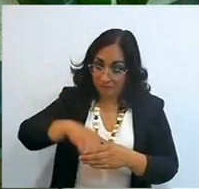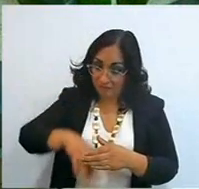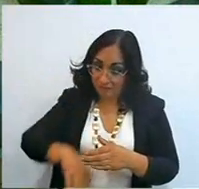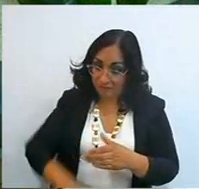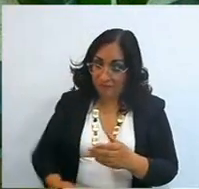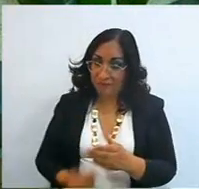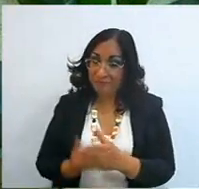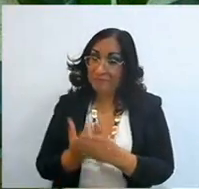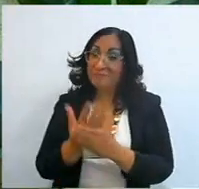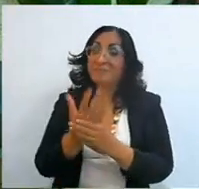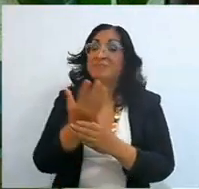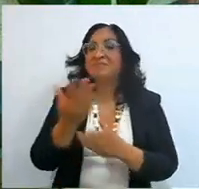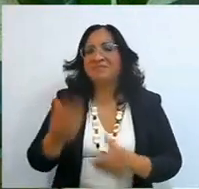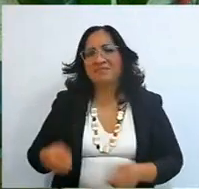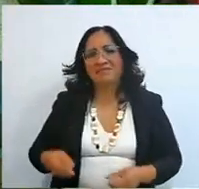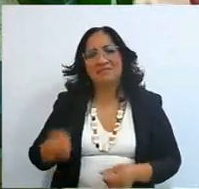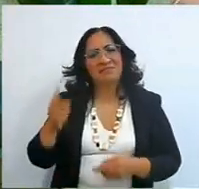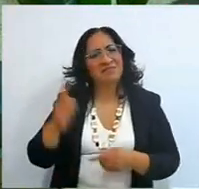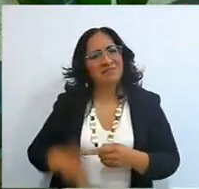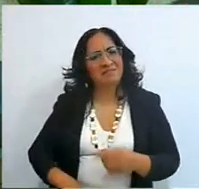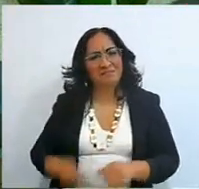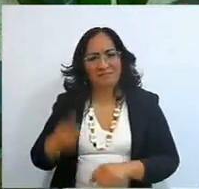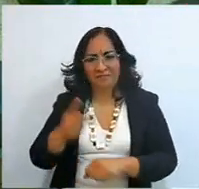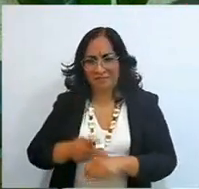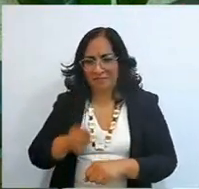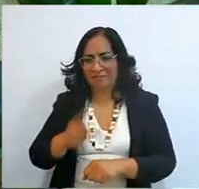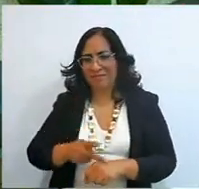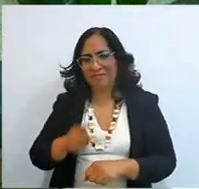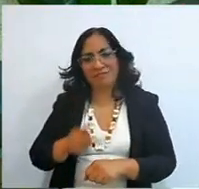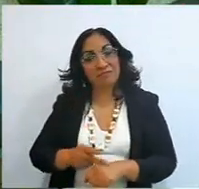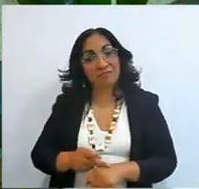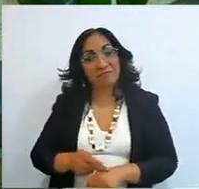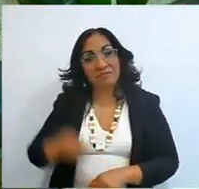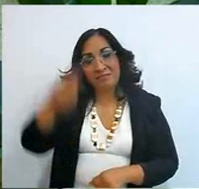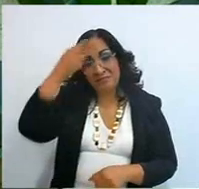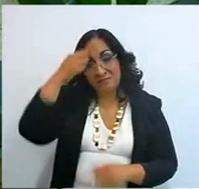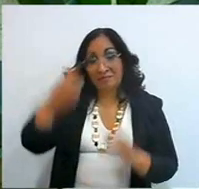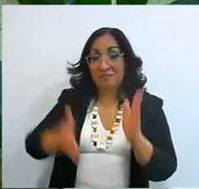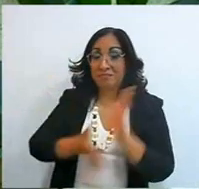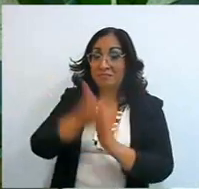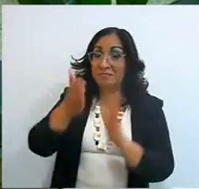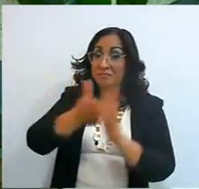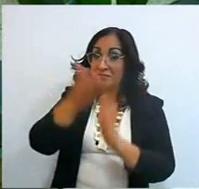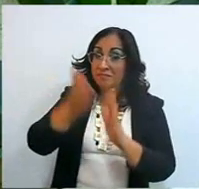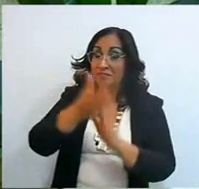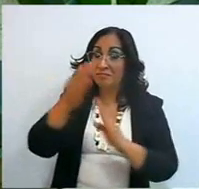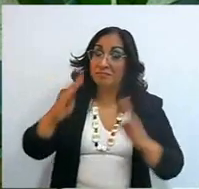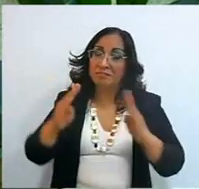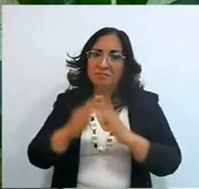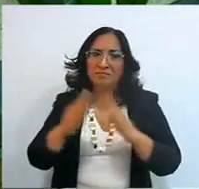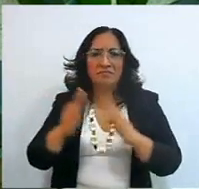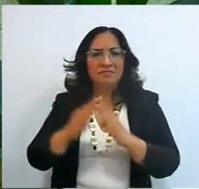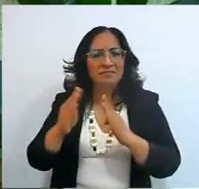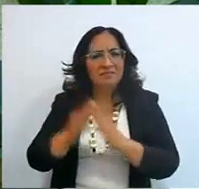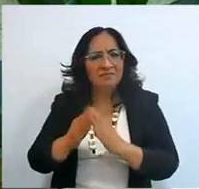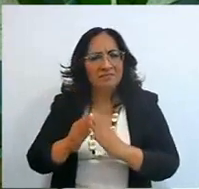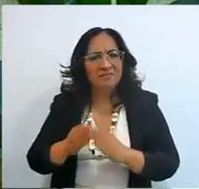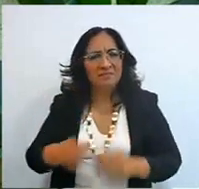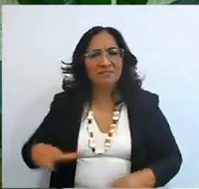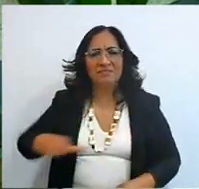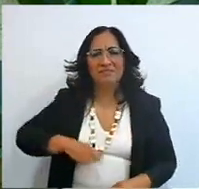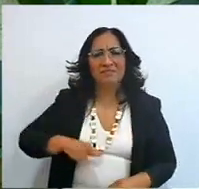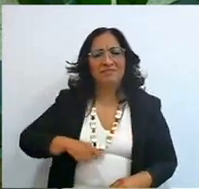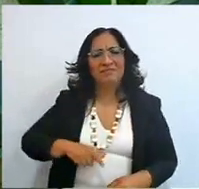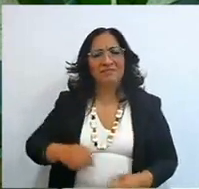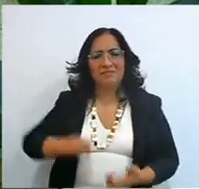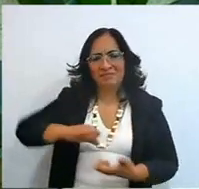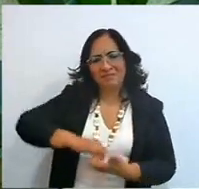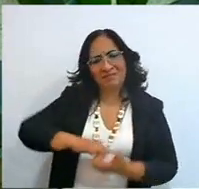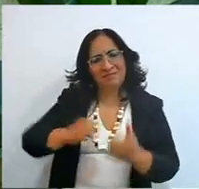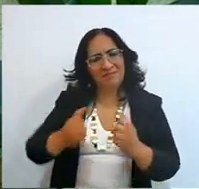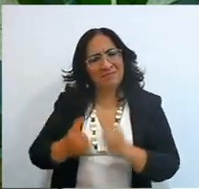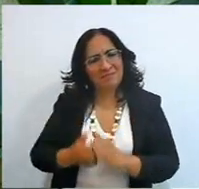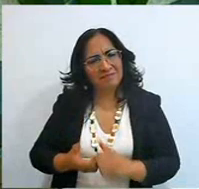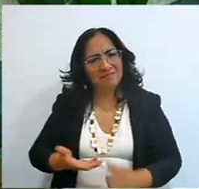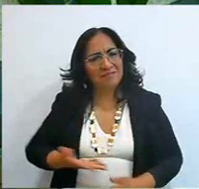clear to be able to build houses, there were enemies, many had to fight to drive them out,